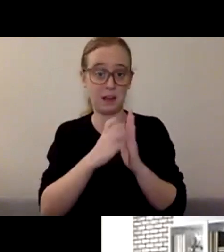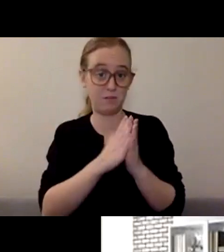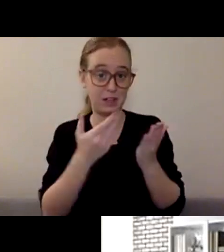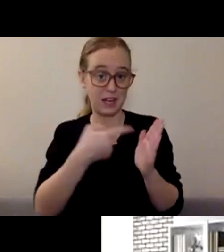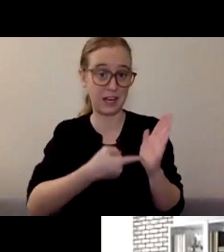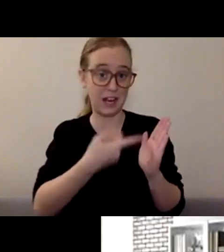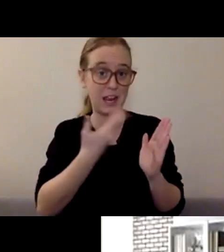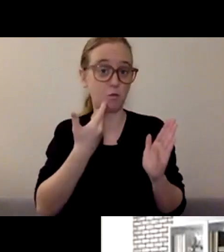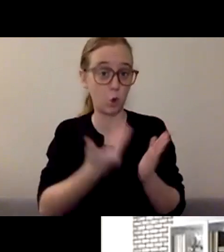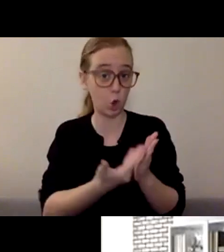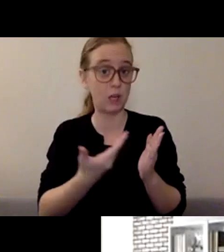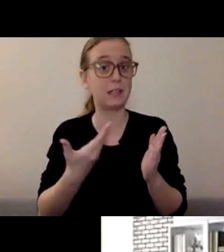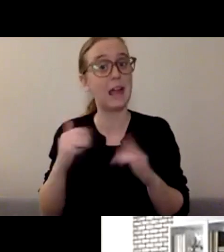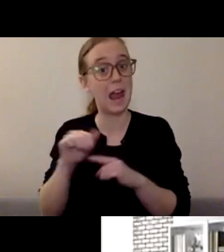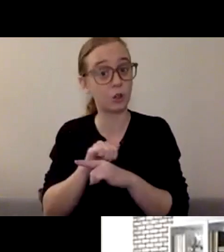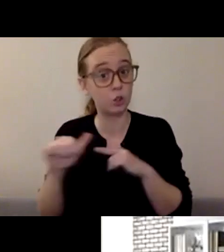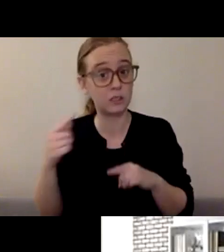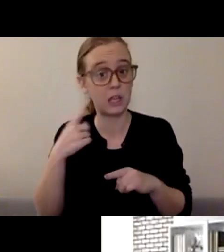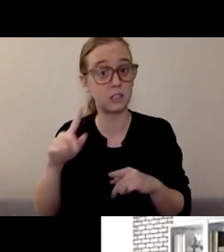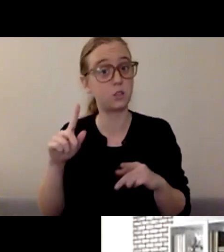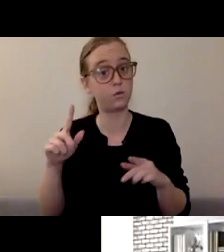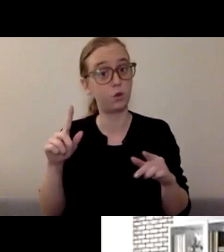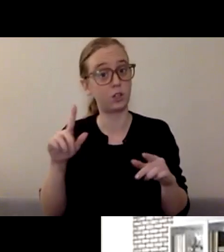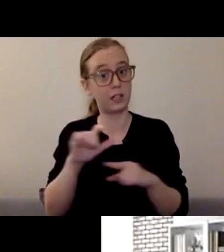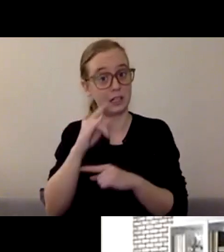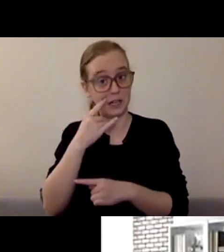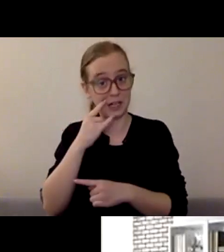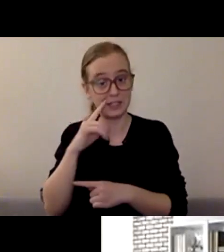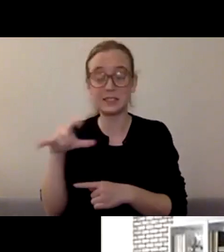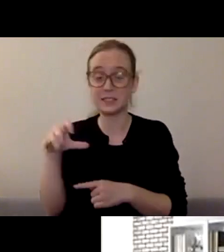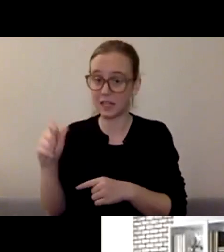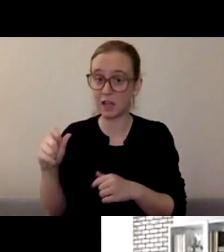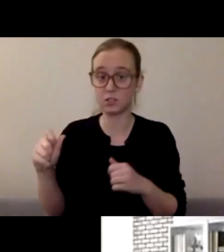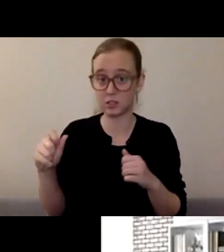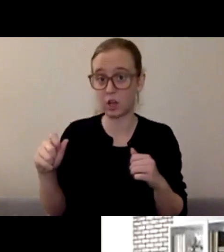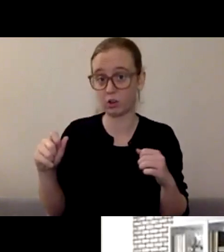but fun as well. So when you were talking about breathing, one of the exercises is bubble blowing,